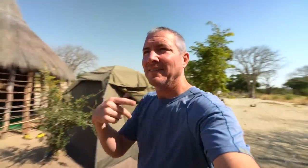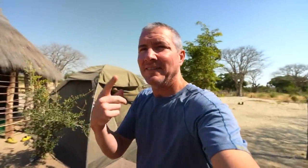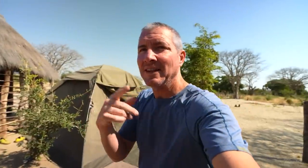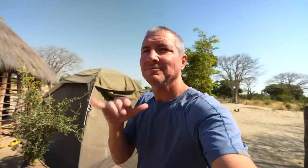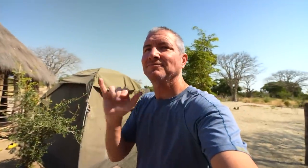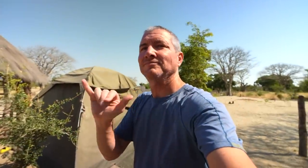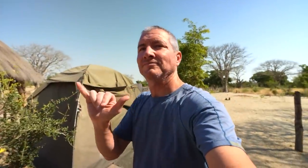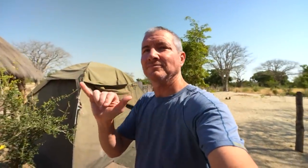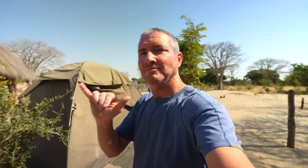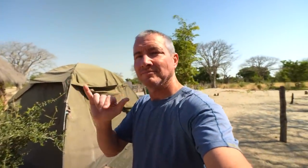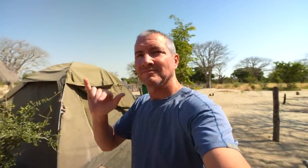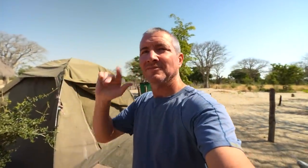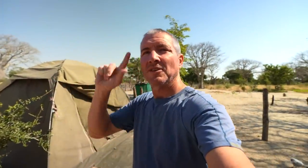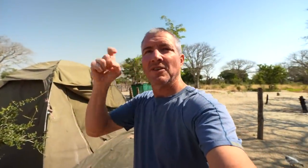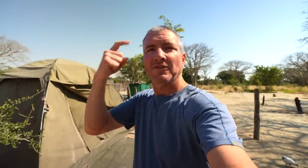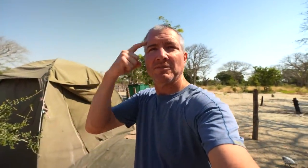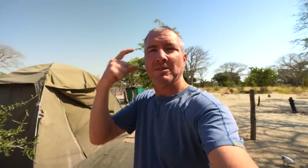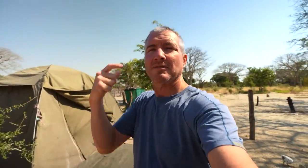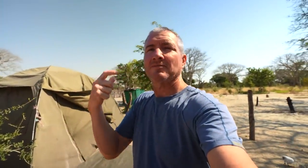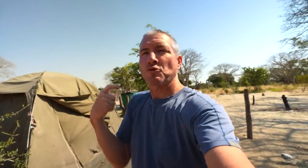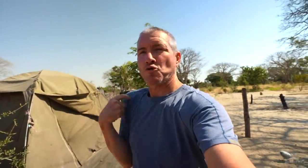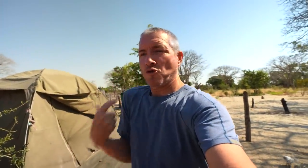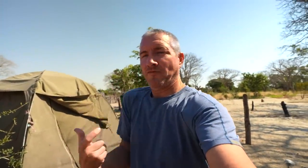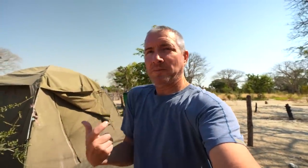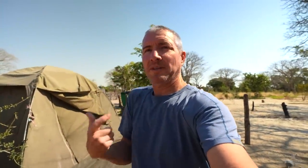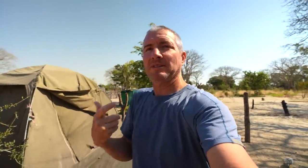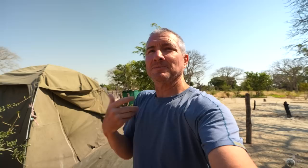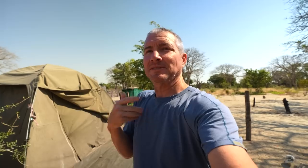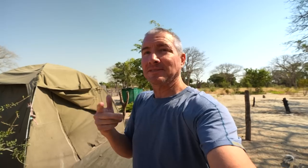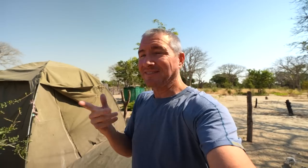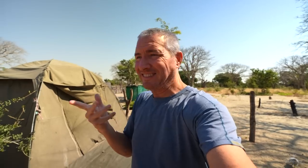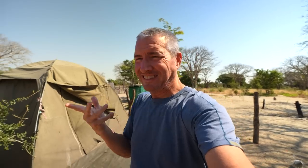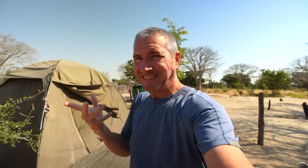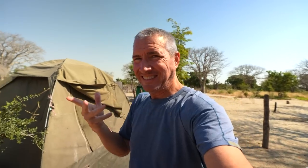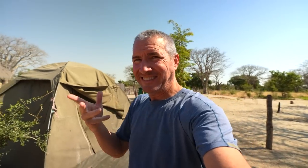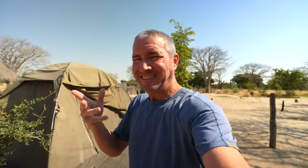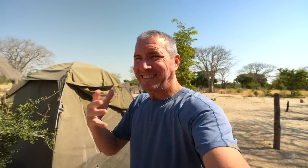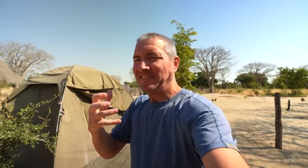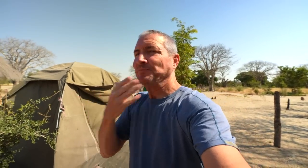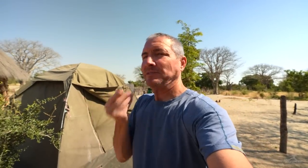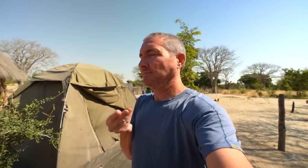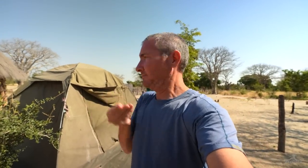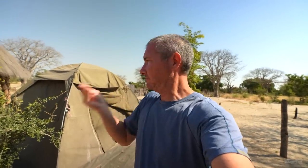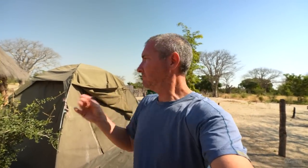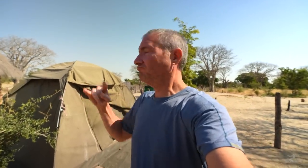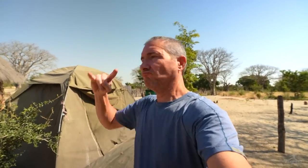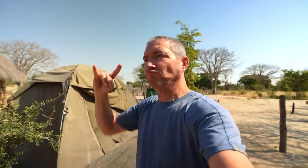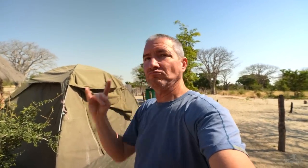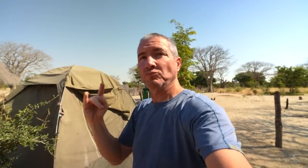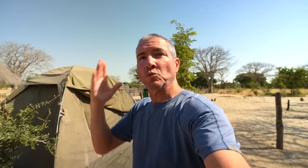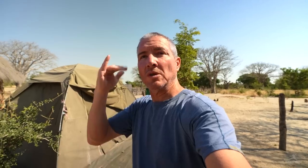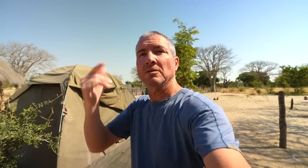These were actually supplied by the government